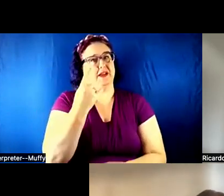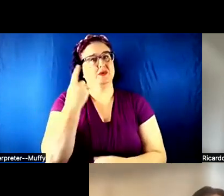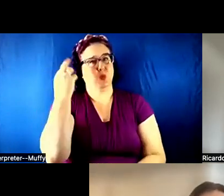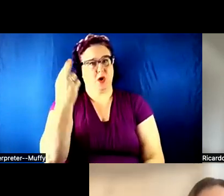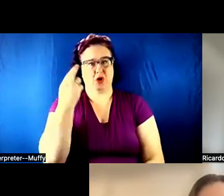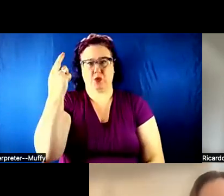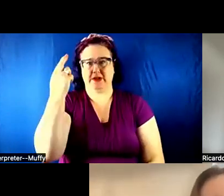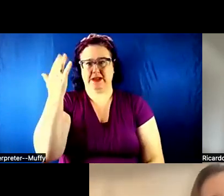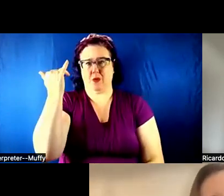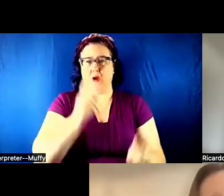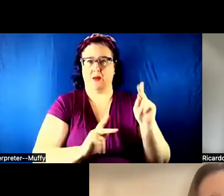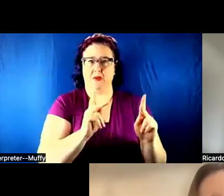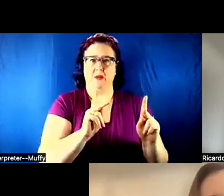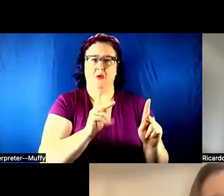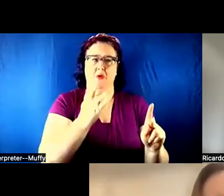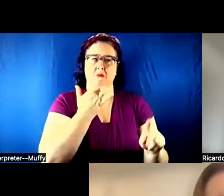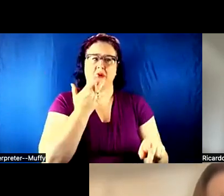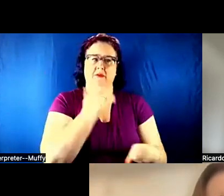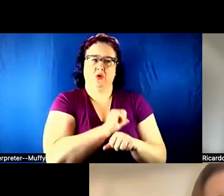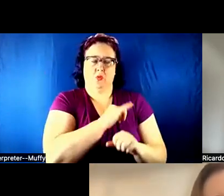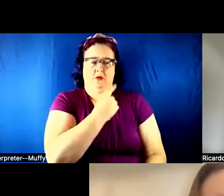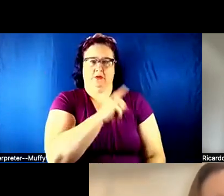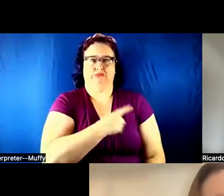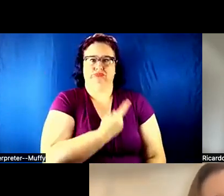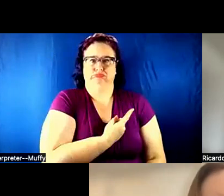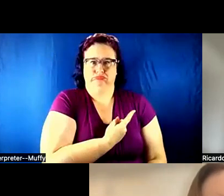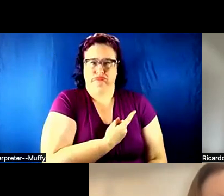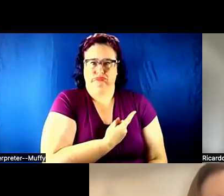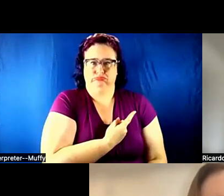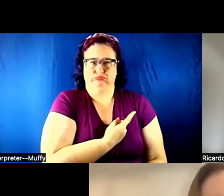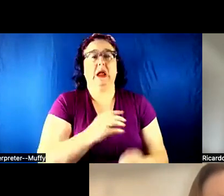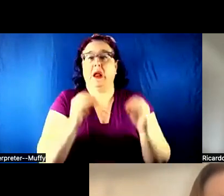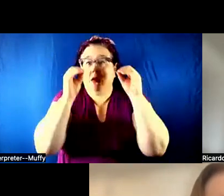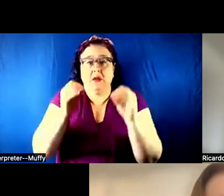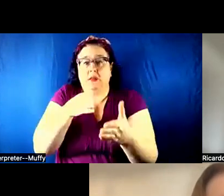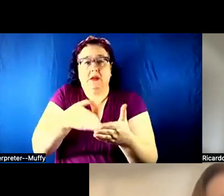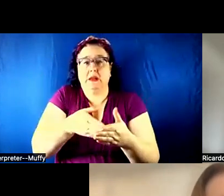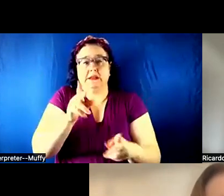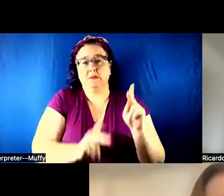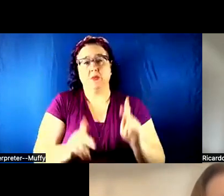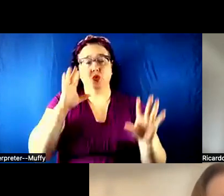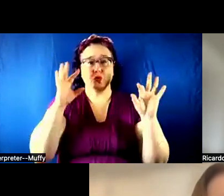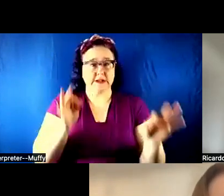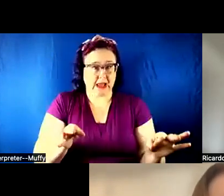some people, this is nothing against the individuals, there is that definite difference